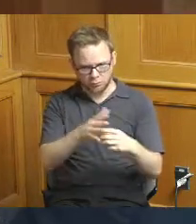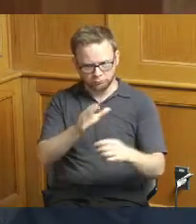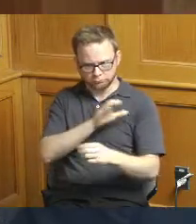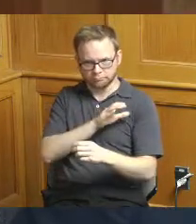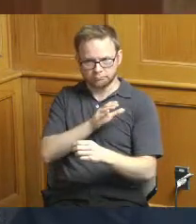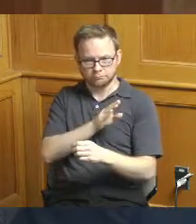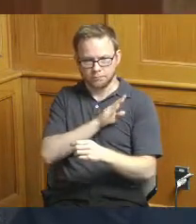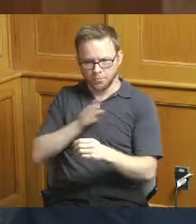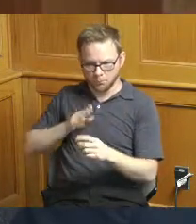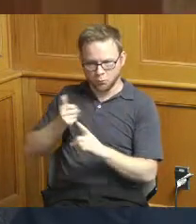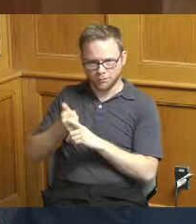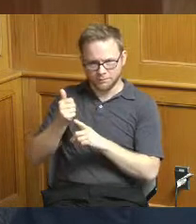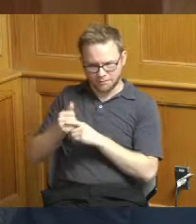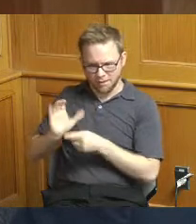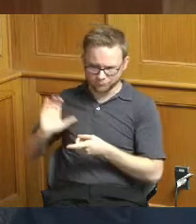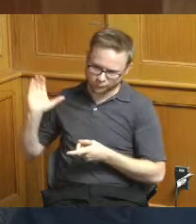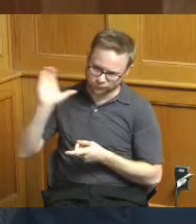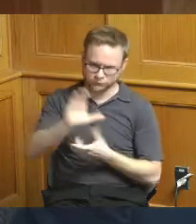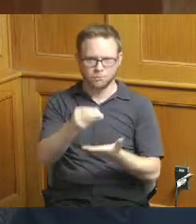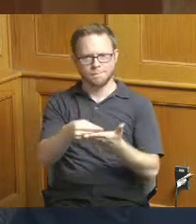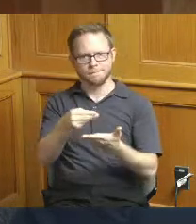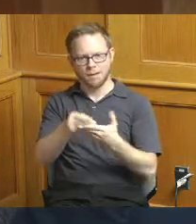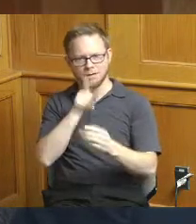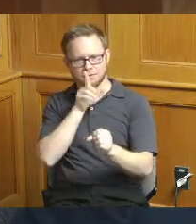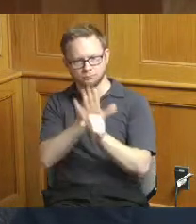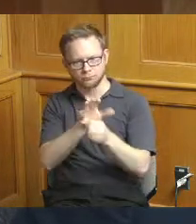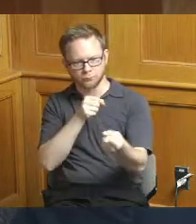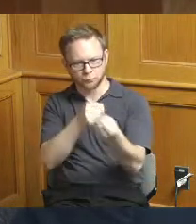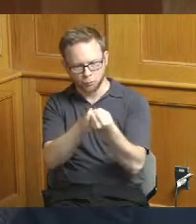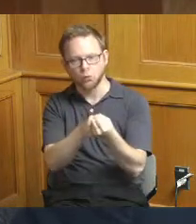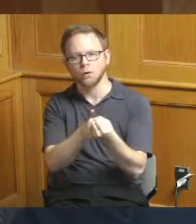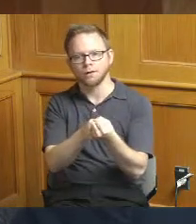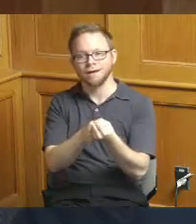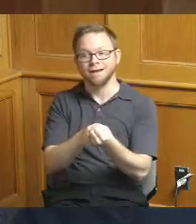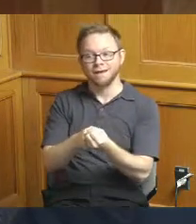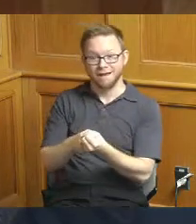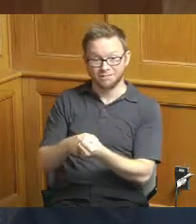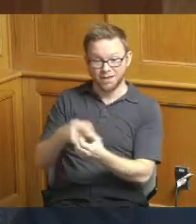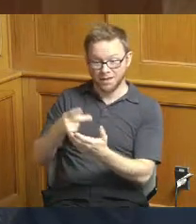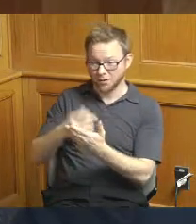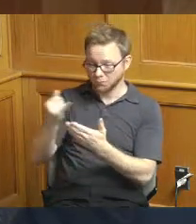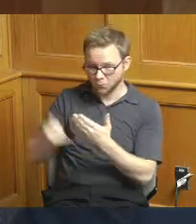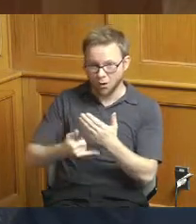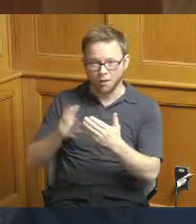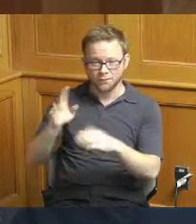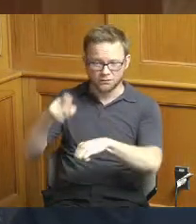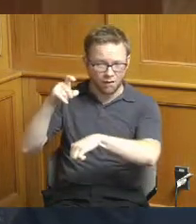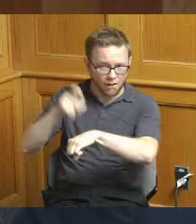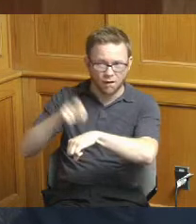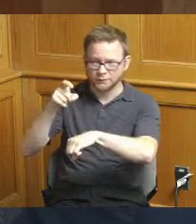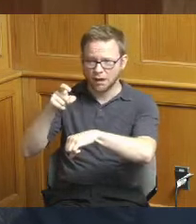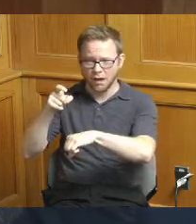way of the money and how on time we can expect to be within I don't know the next 12 months or the